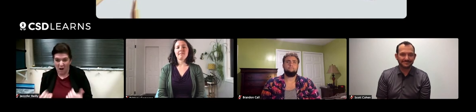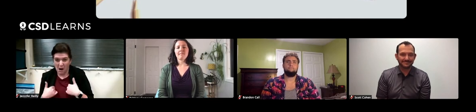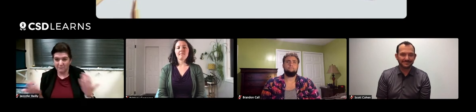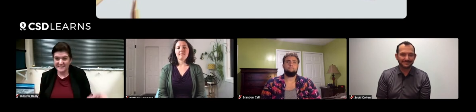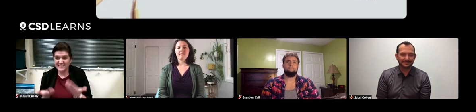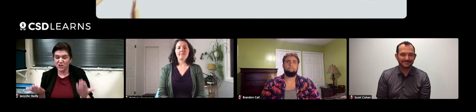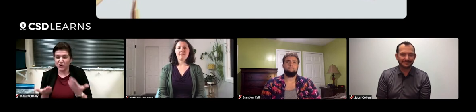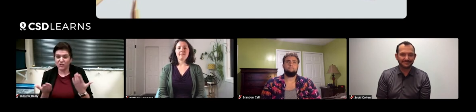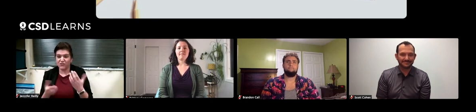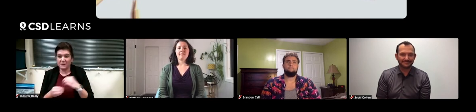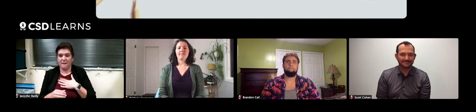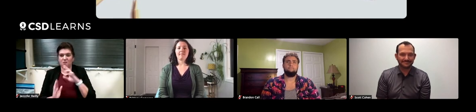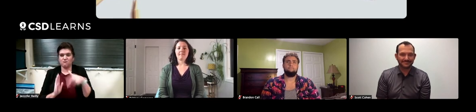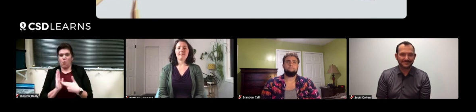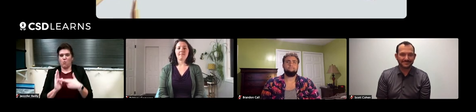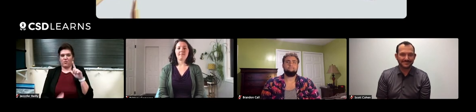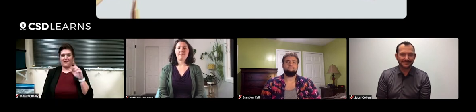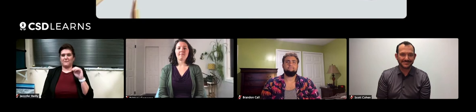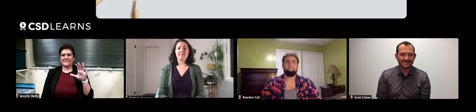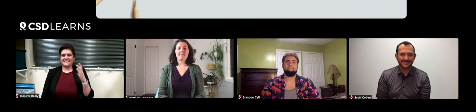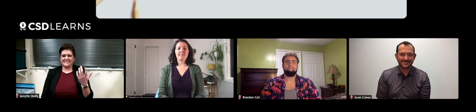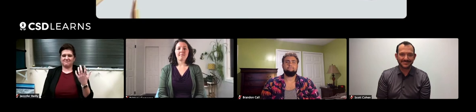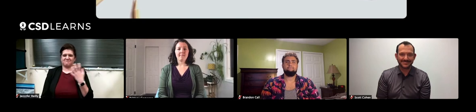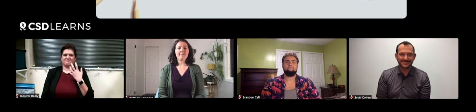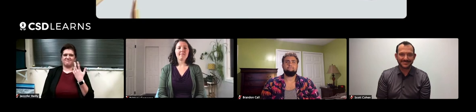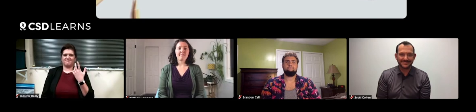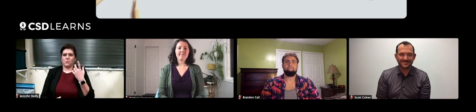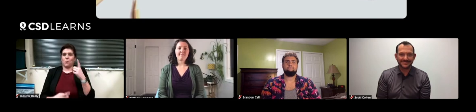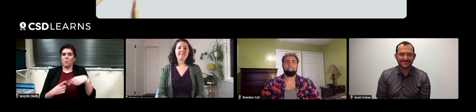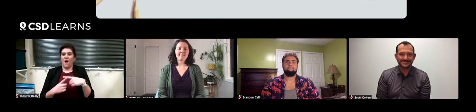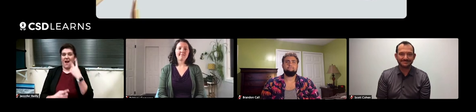And now look at where I'm at. I have this amazing role at LMC.